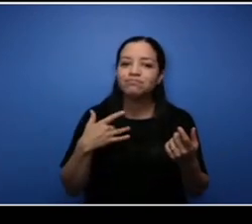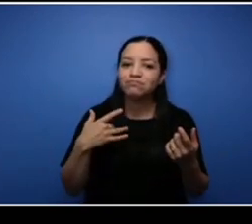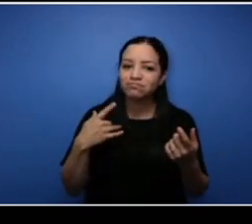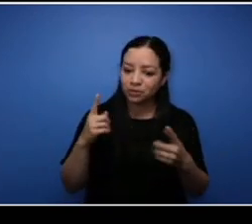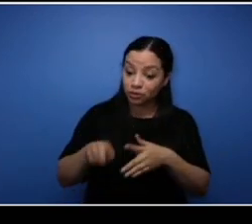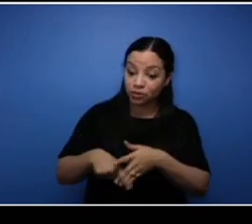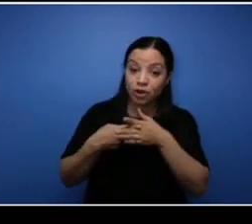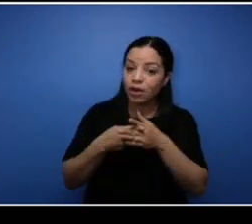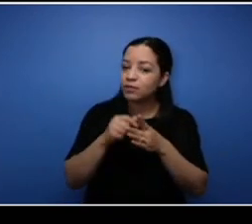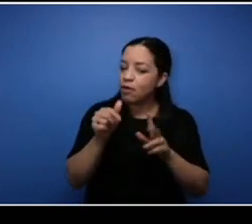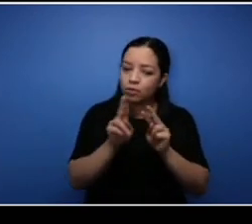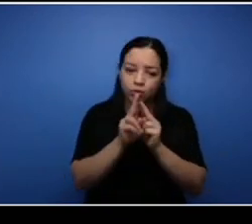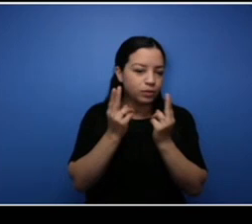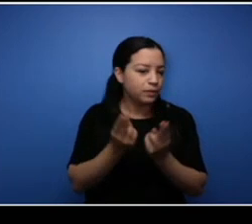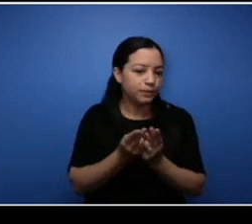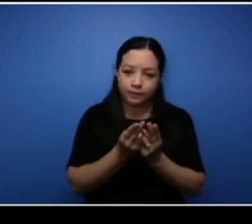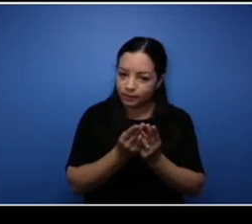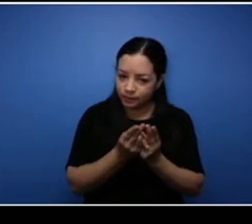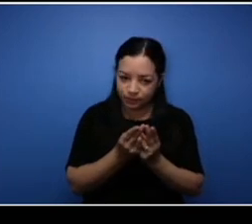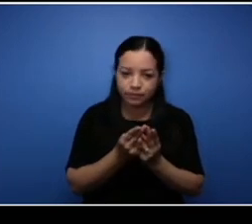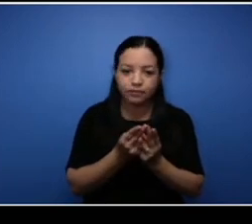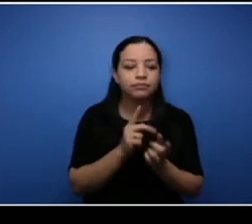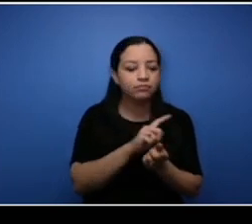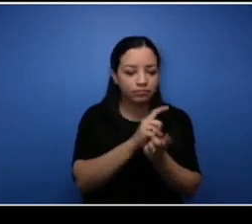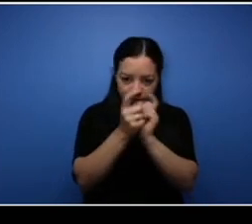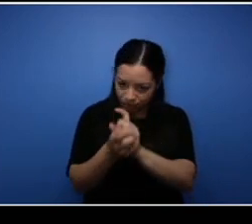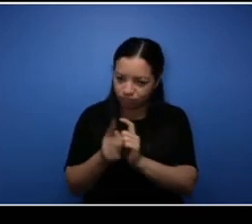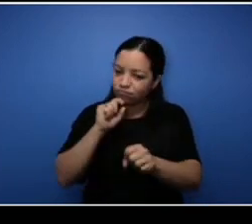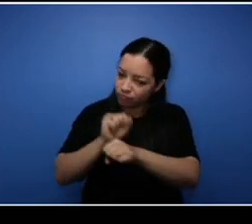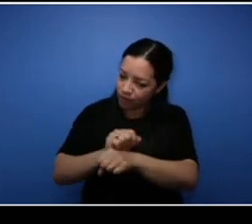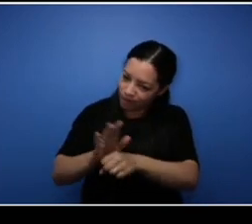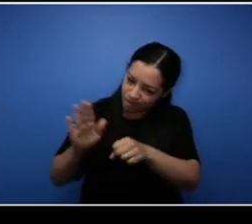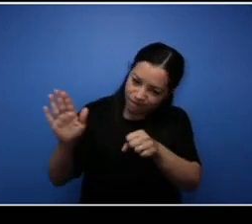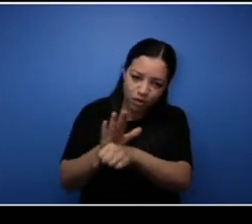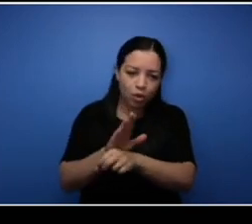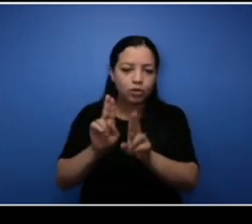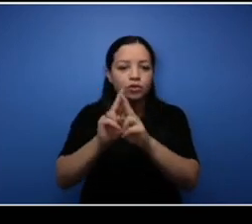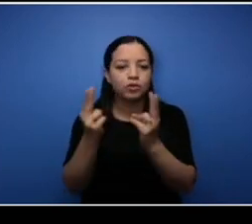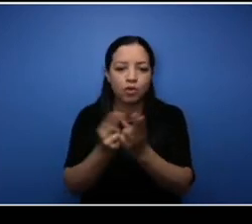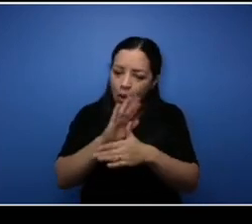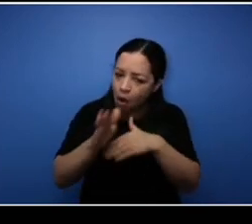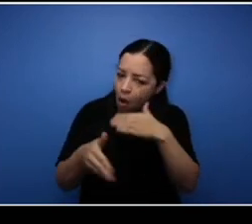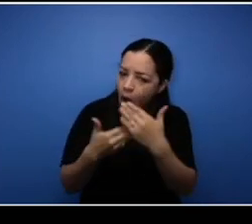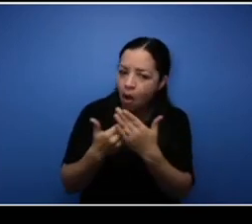we we've switched our company over to a full-fledged union shop in all trades. In the next five